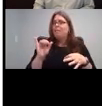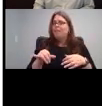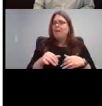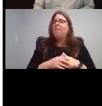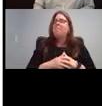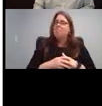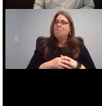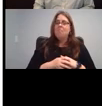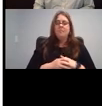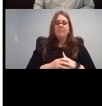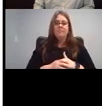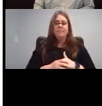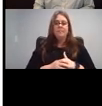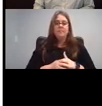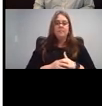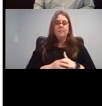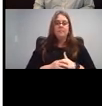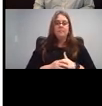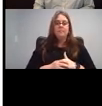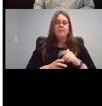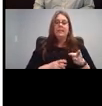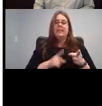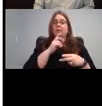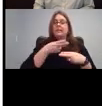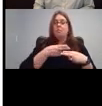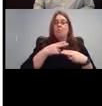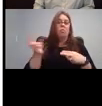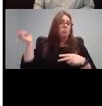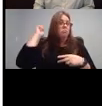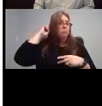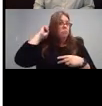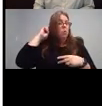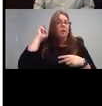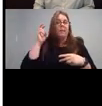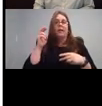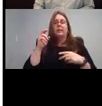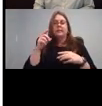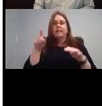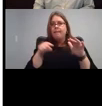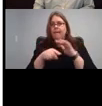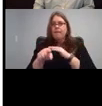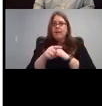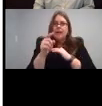This one is called cochlear implants, navigating a forest of information.